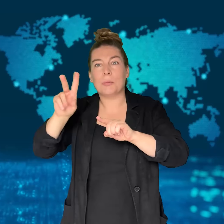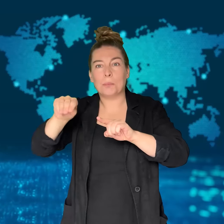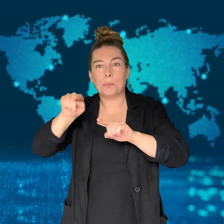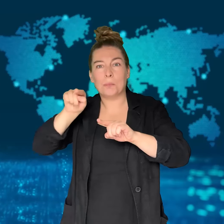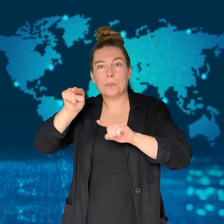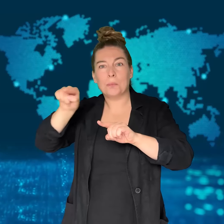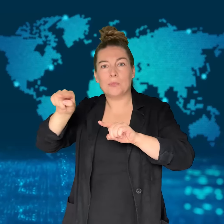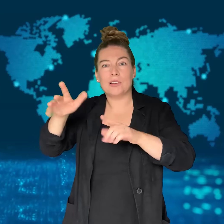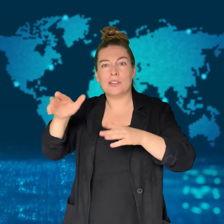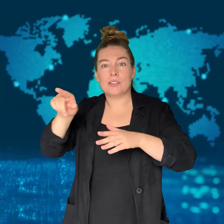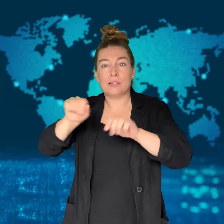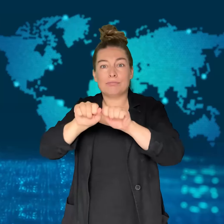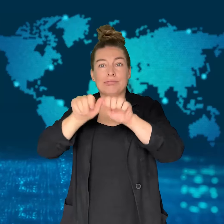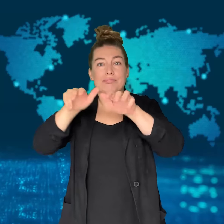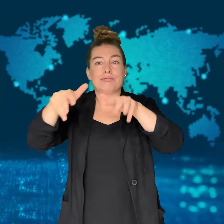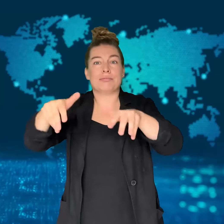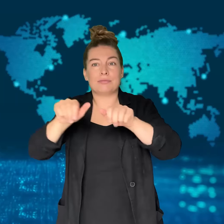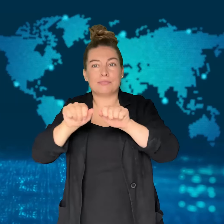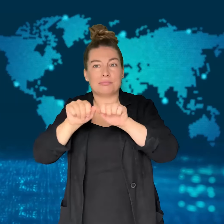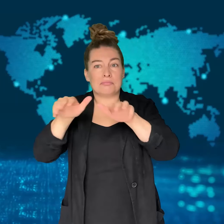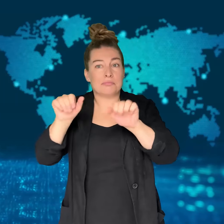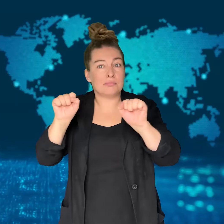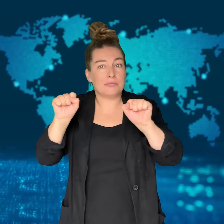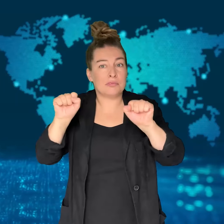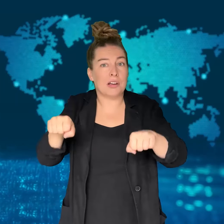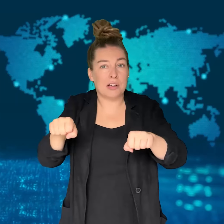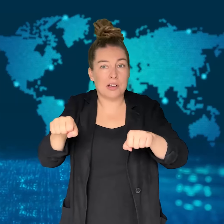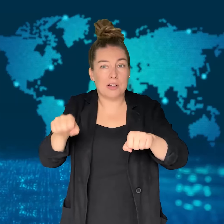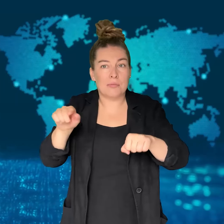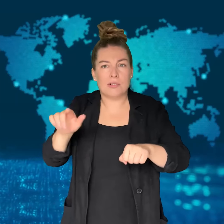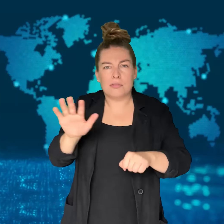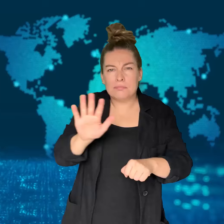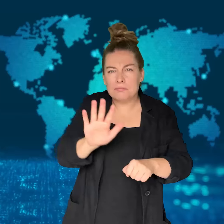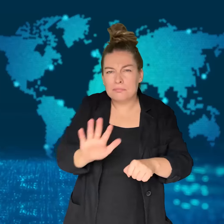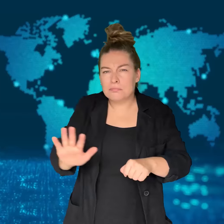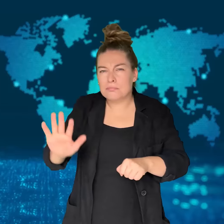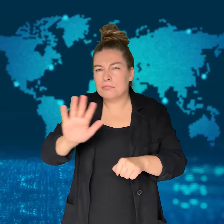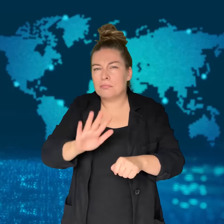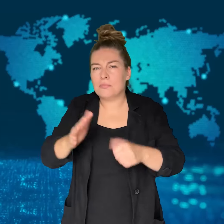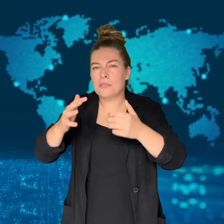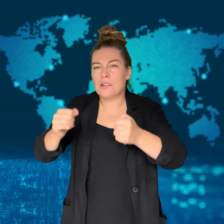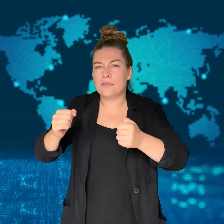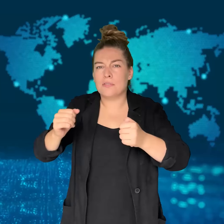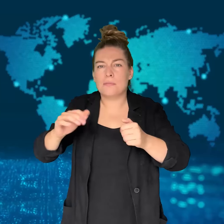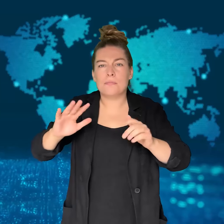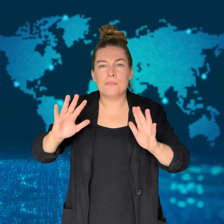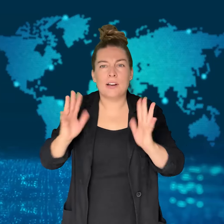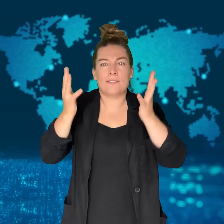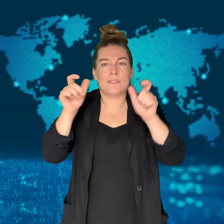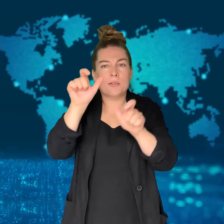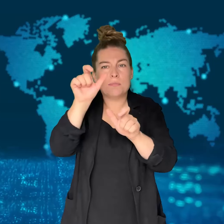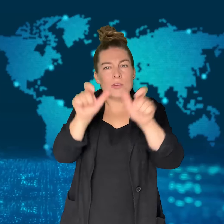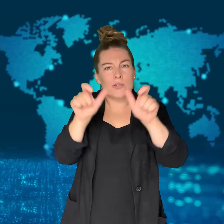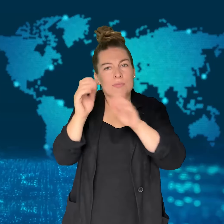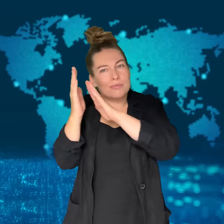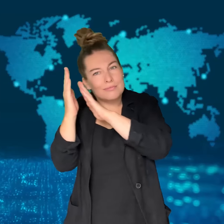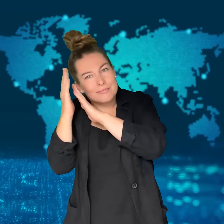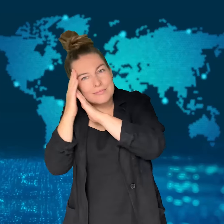a coastal city that is home to a population of about 180,000.